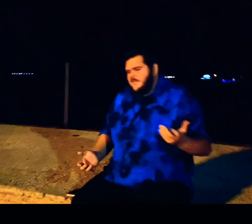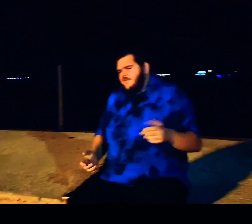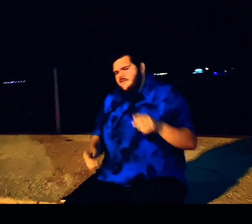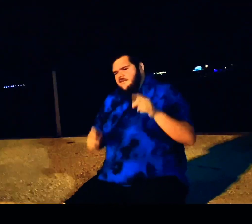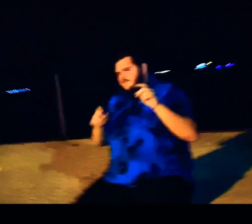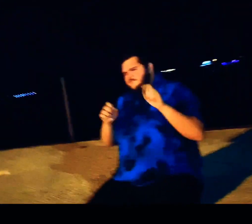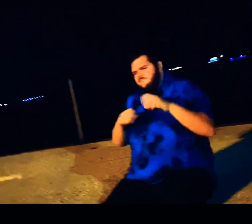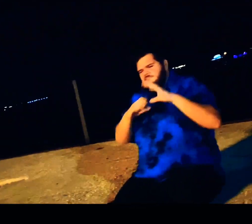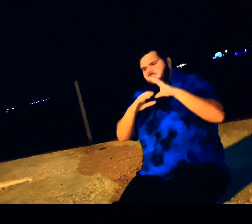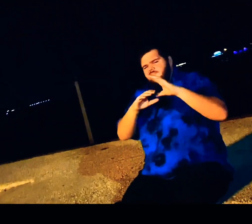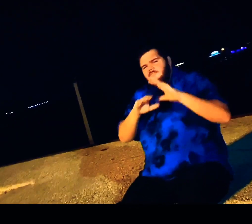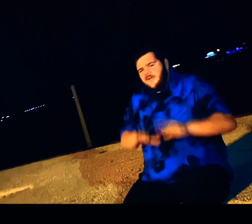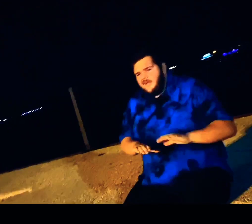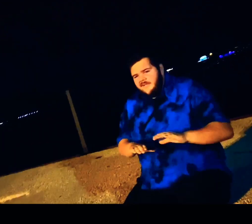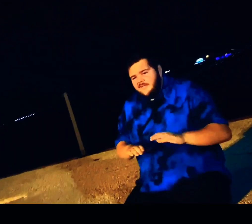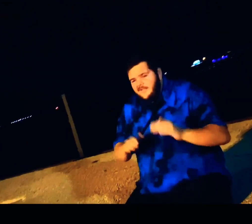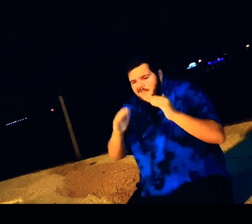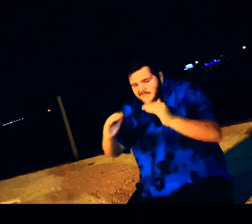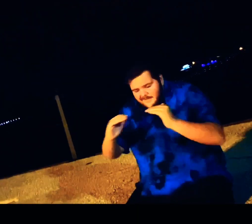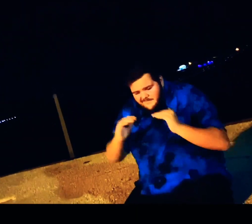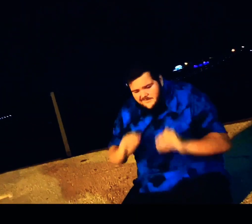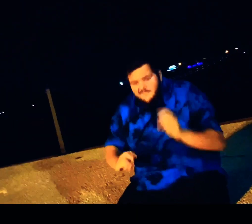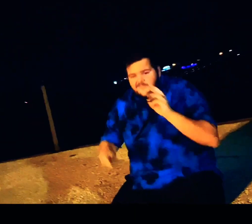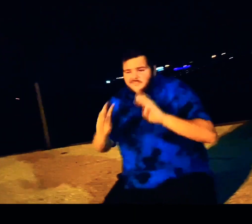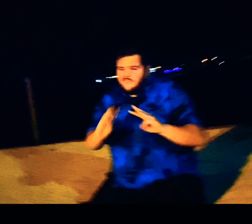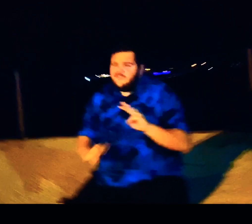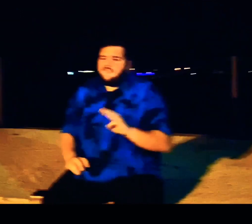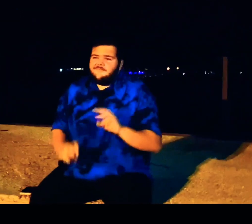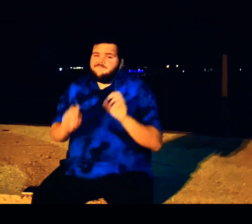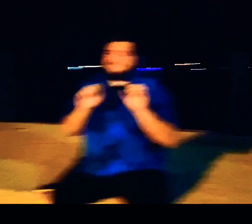you could bring down my level of concern